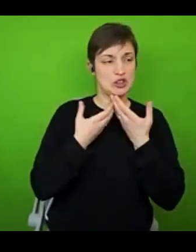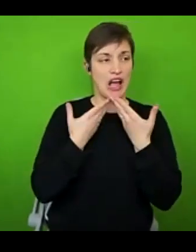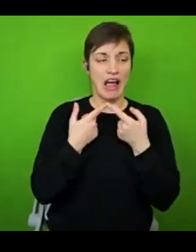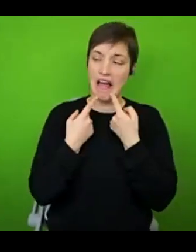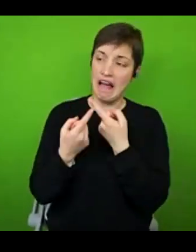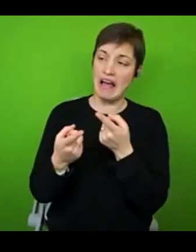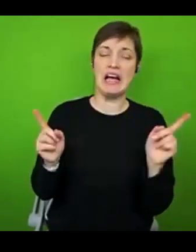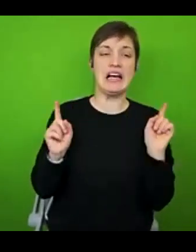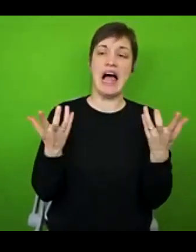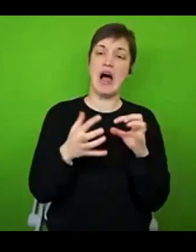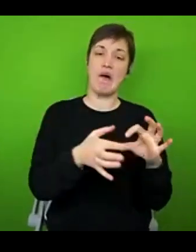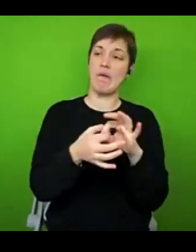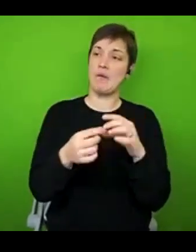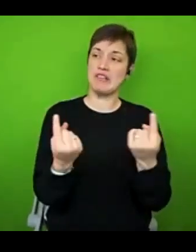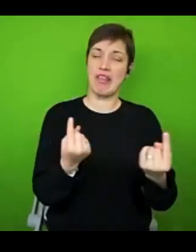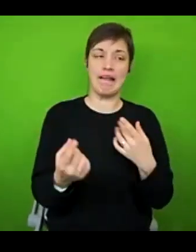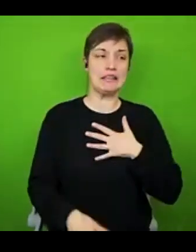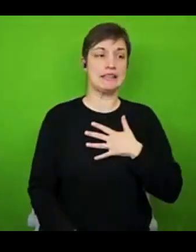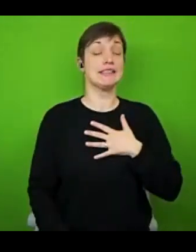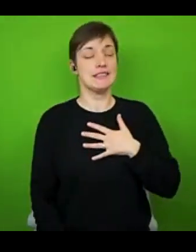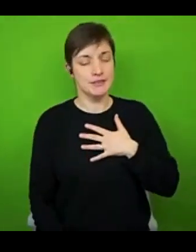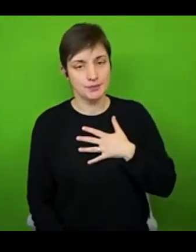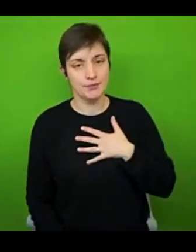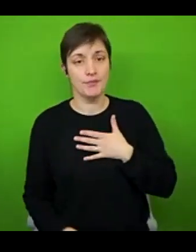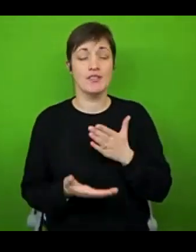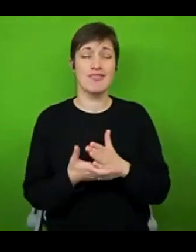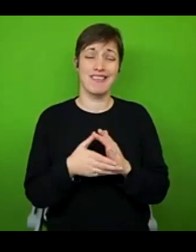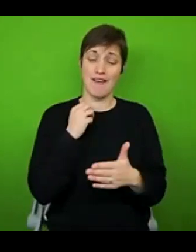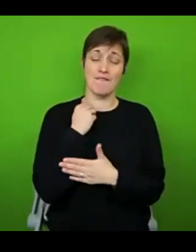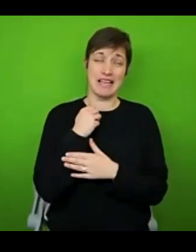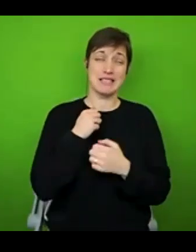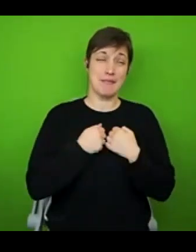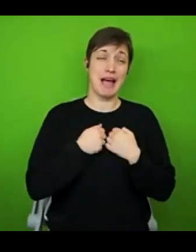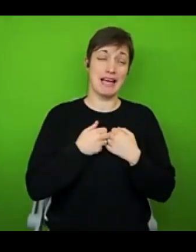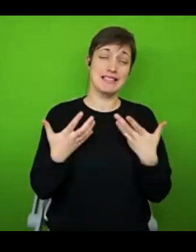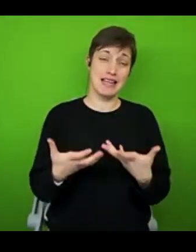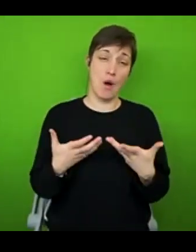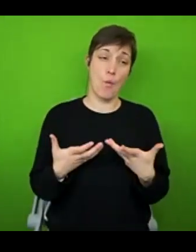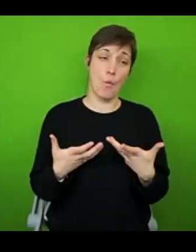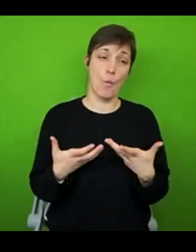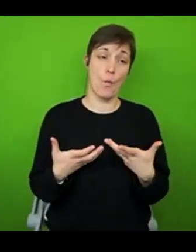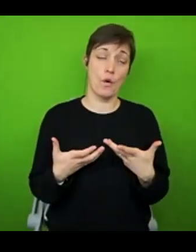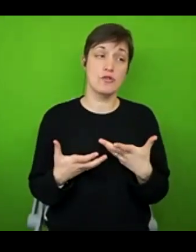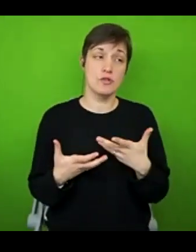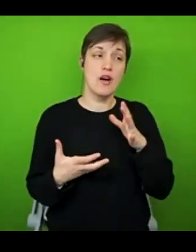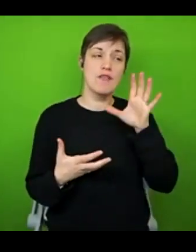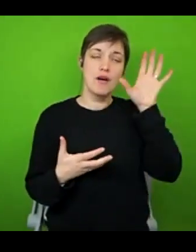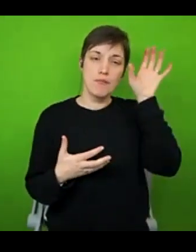with others. I think my advice to anybody in that situation now would be just to remember that there's no single right